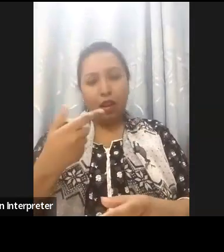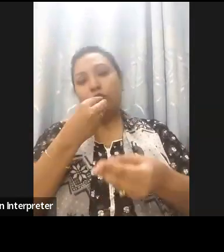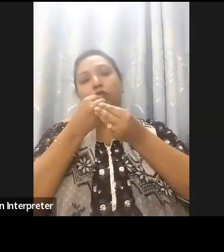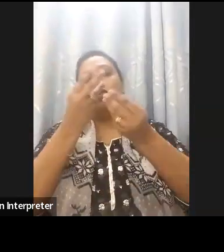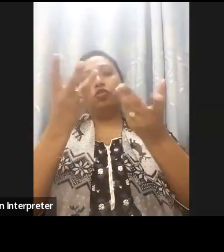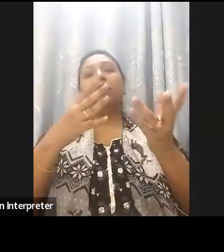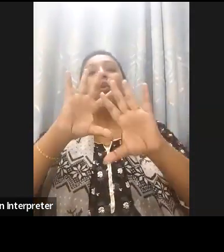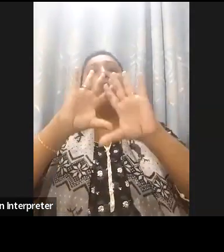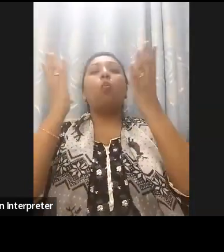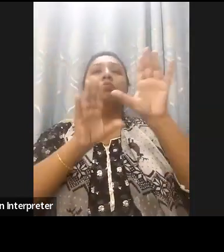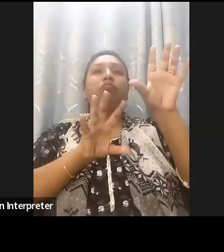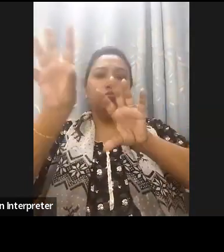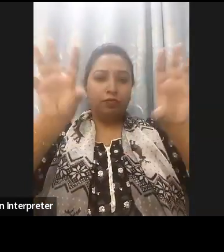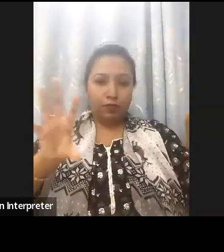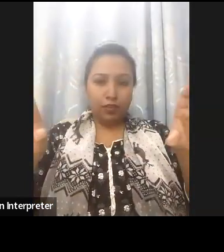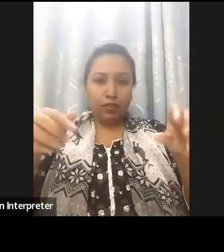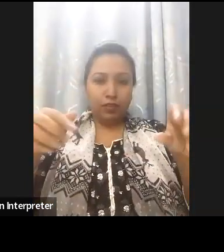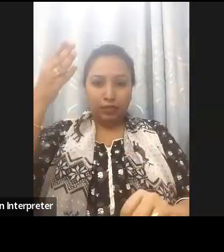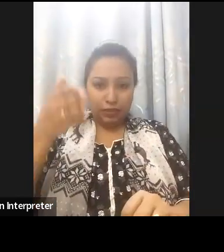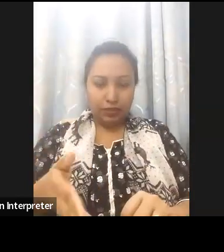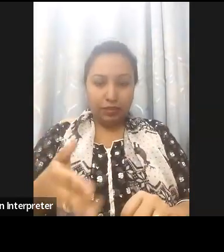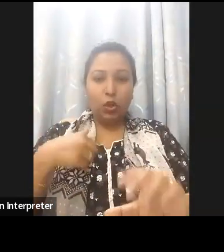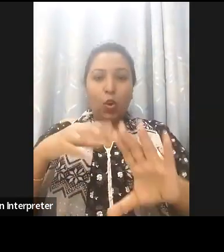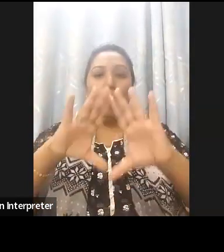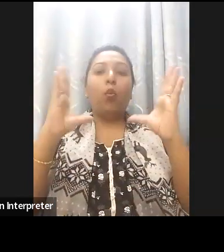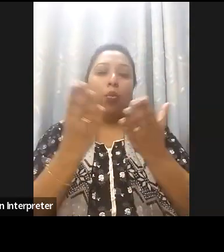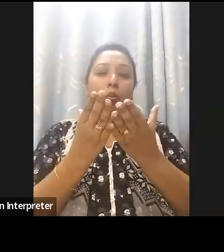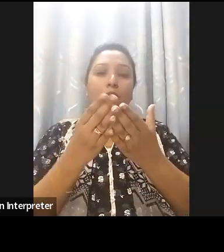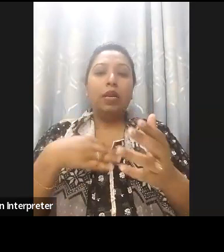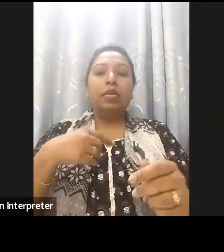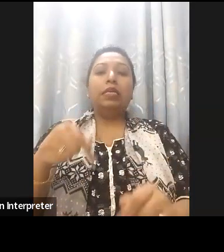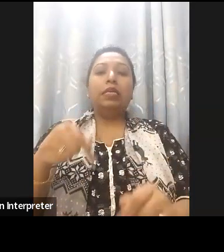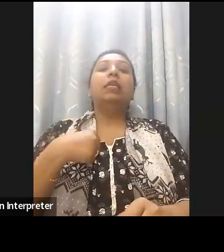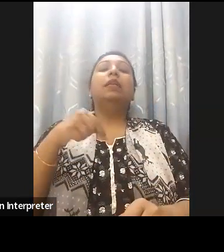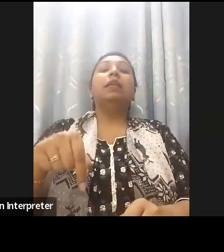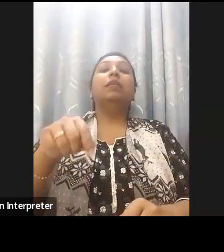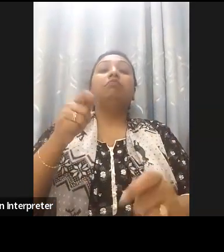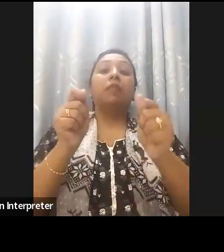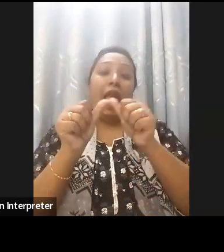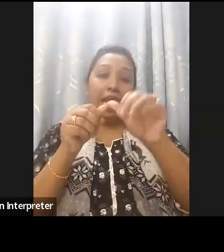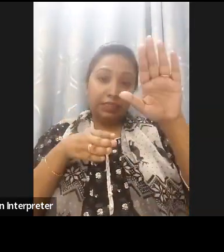but today on location of Global Accessibility Awareness Day 2023 I'm delighted to address